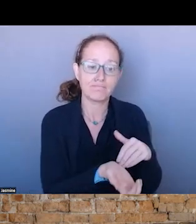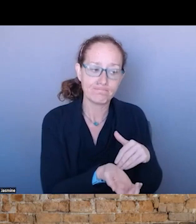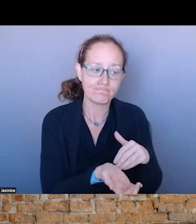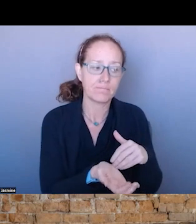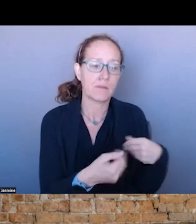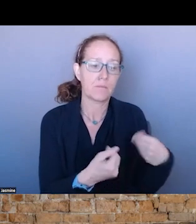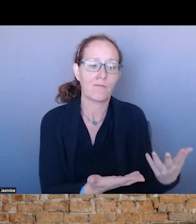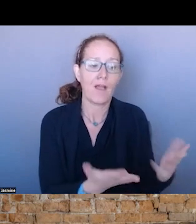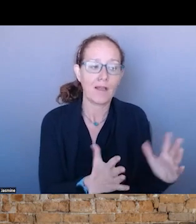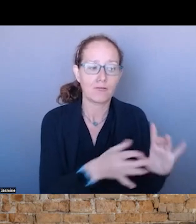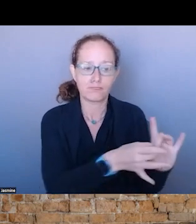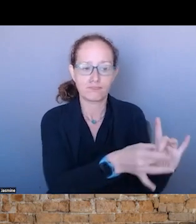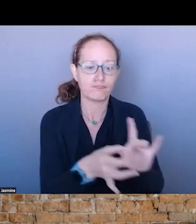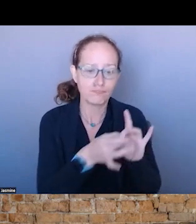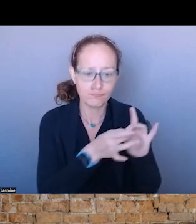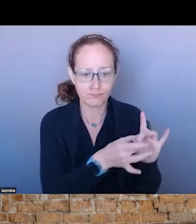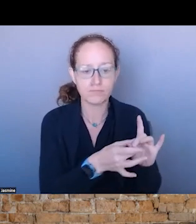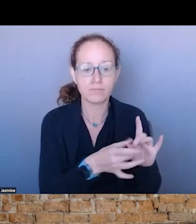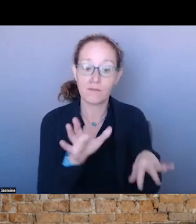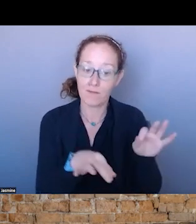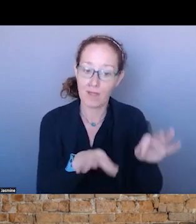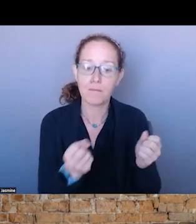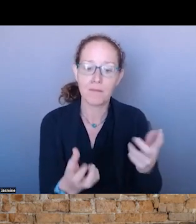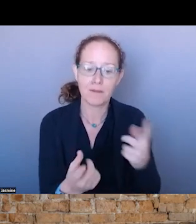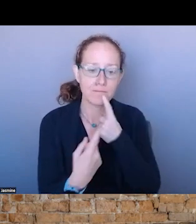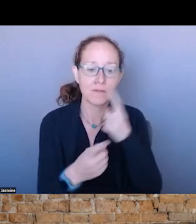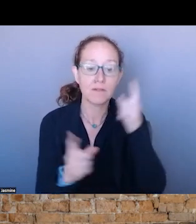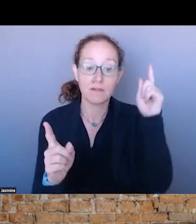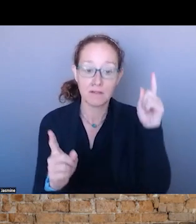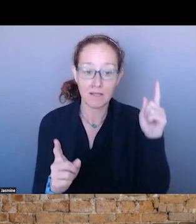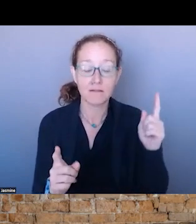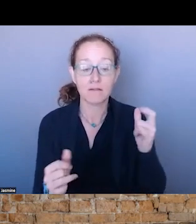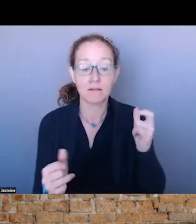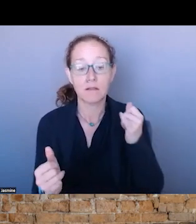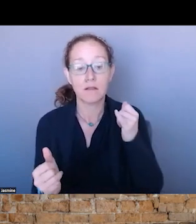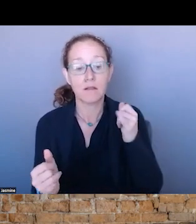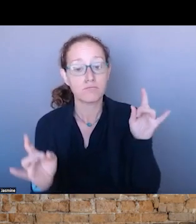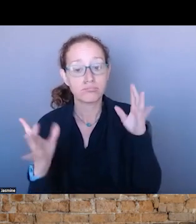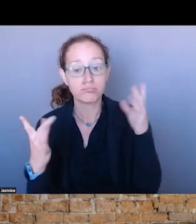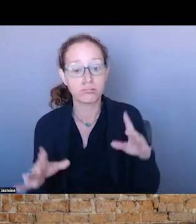WE COORDINATED WITH THE CRISIS HUB CENTER AND COORDINATE WITH